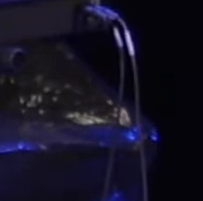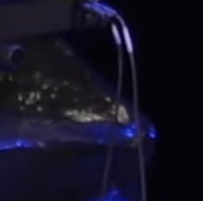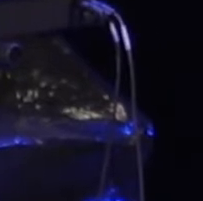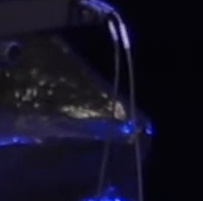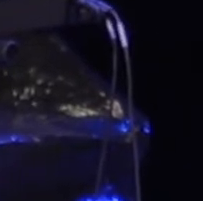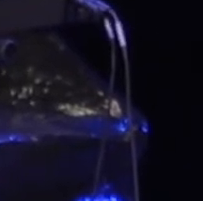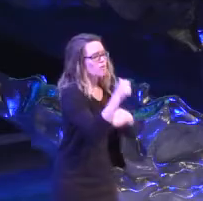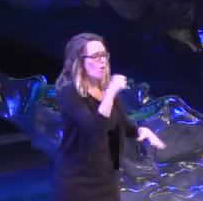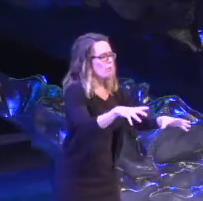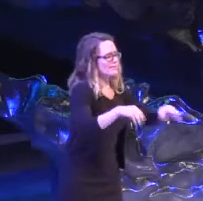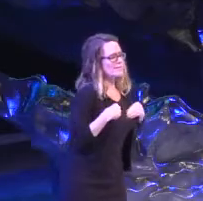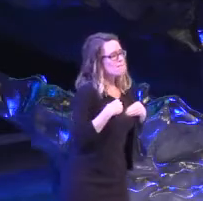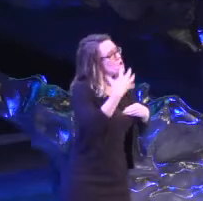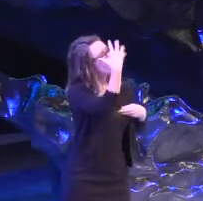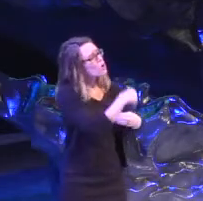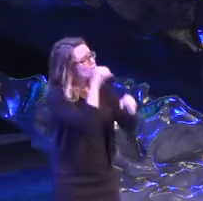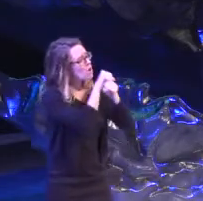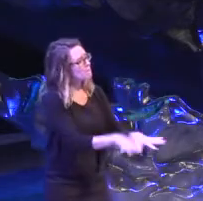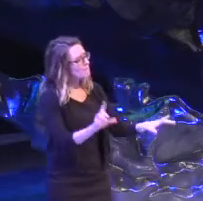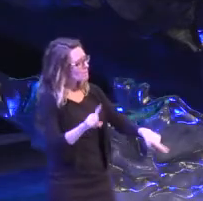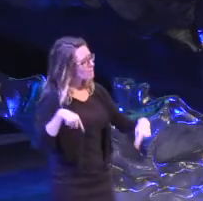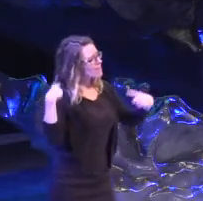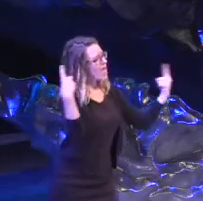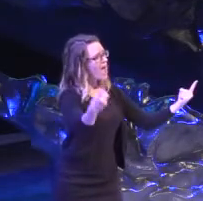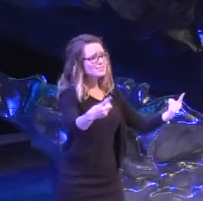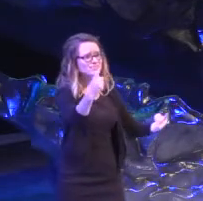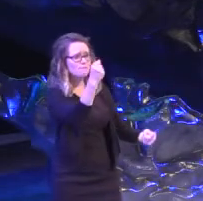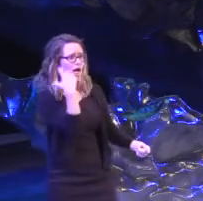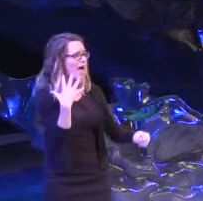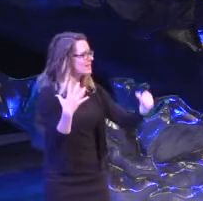Beautiful blessin's bestowed upon me within my birth